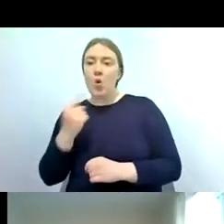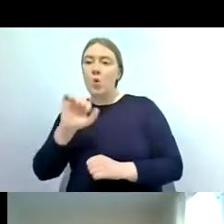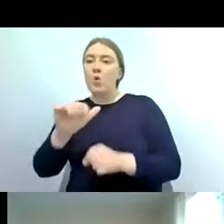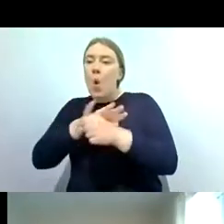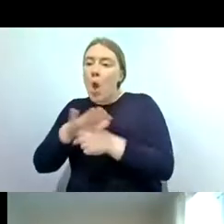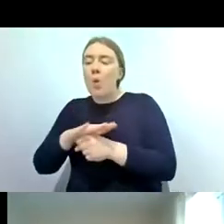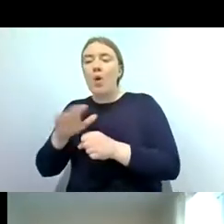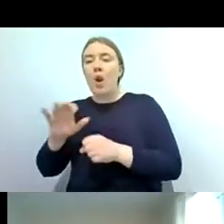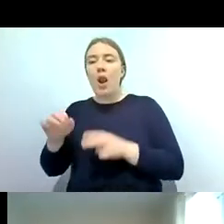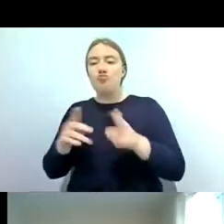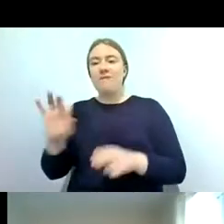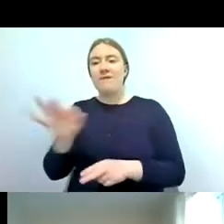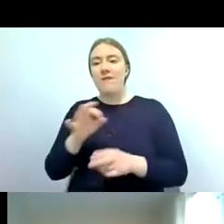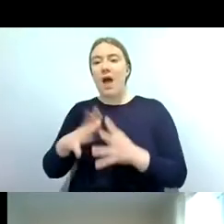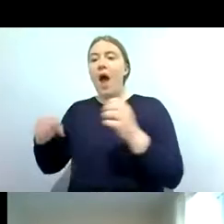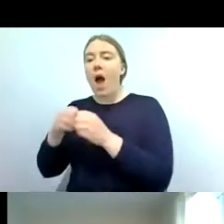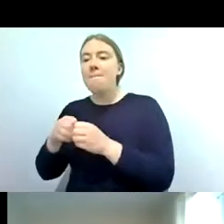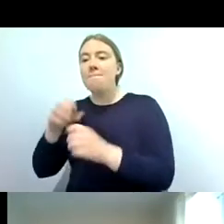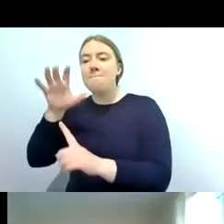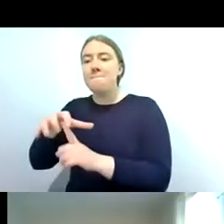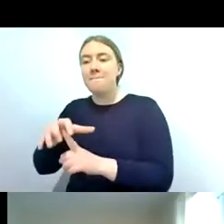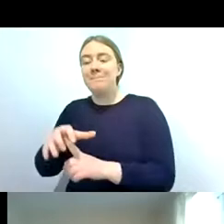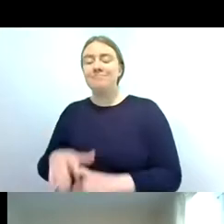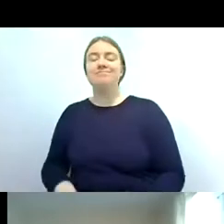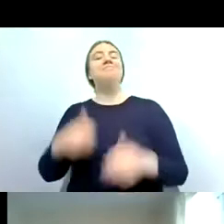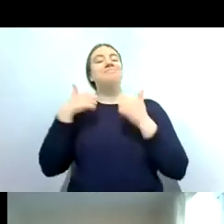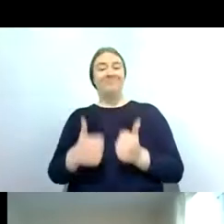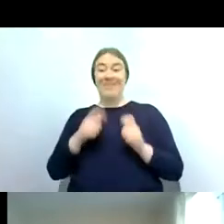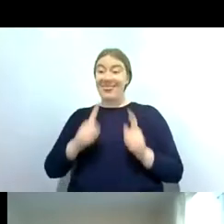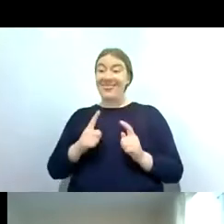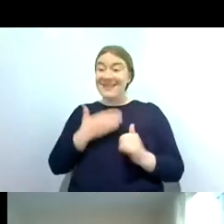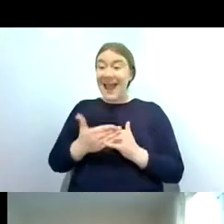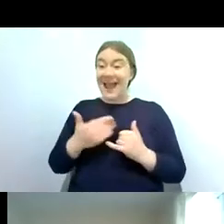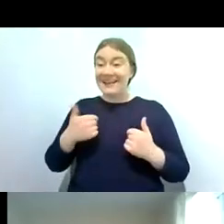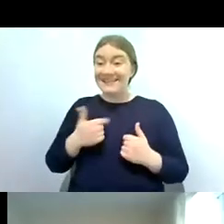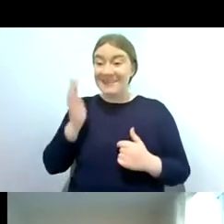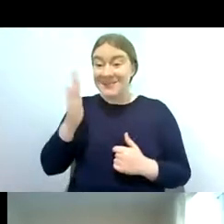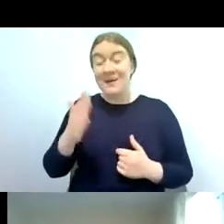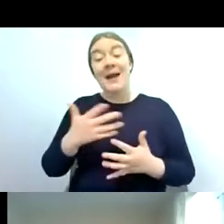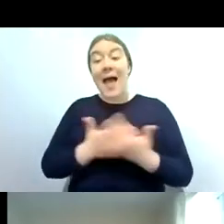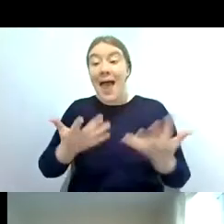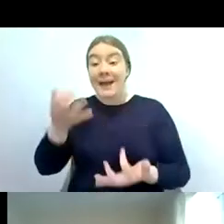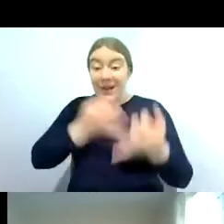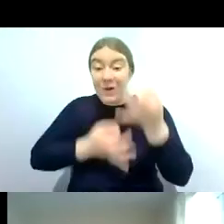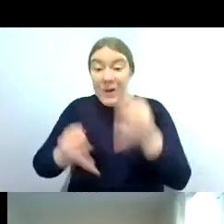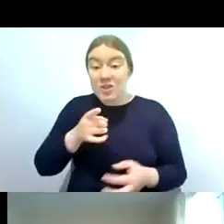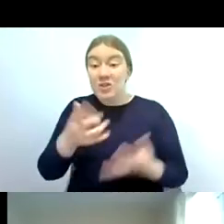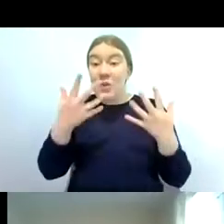brilliant so that brings me um to the end if you've got any questions please do pop them in the q a section any questions about